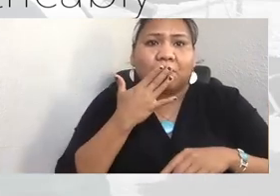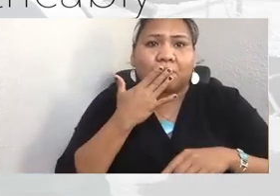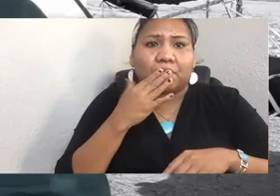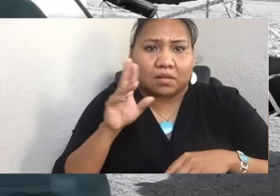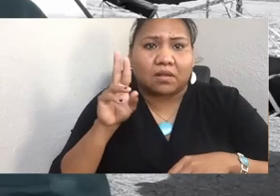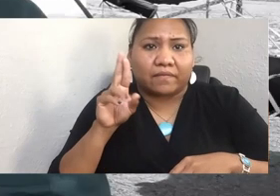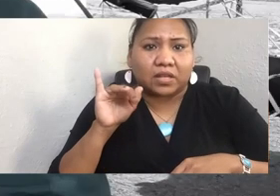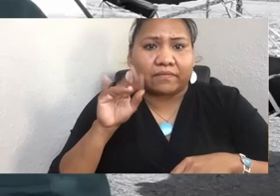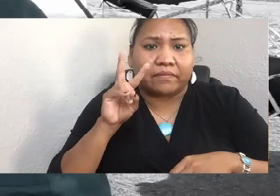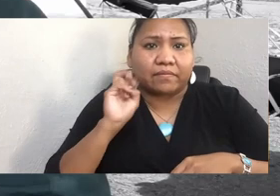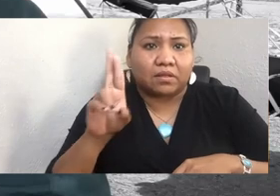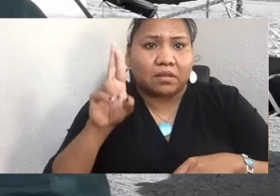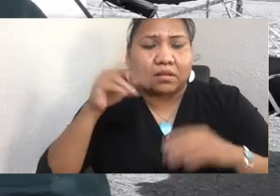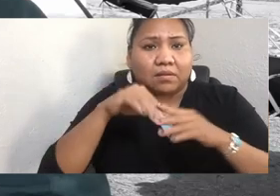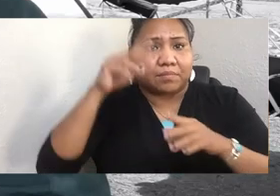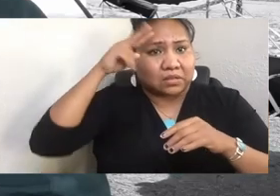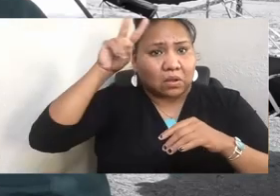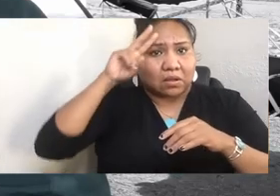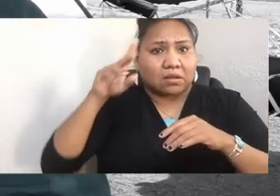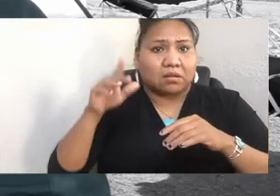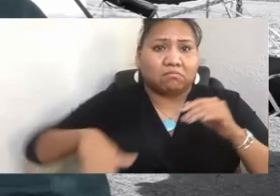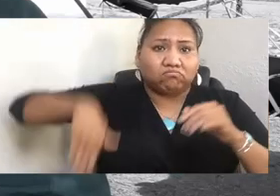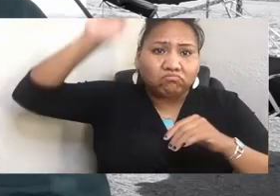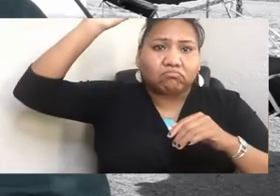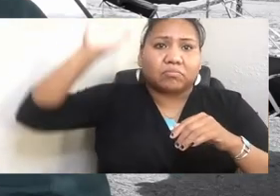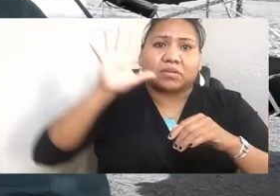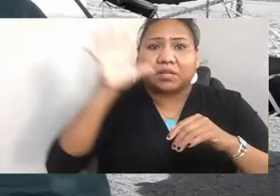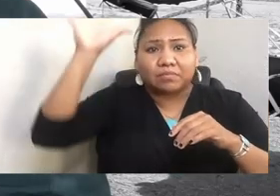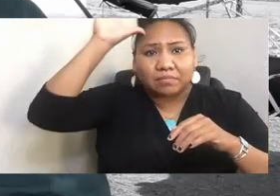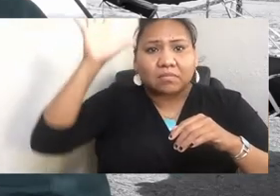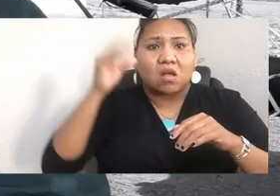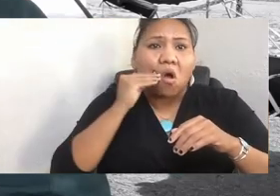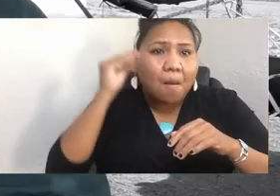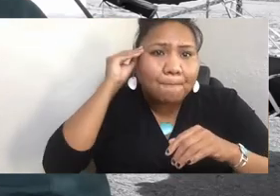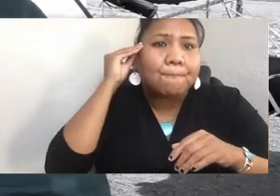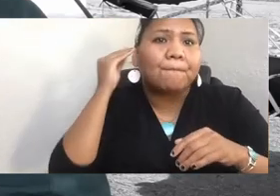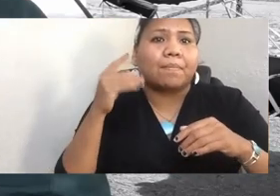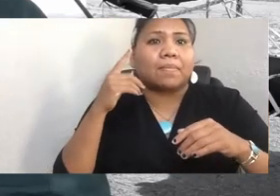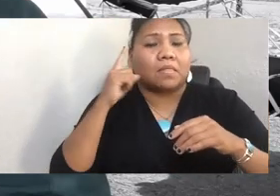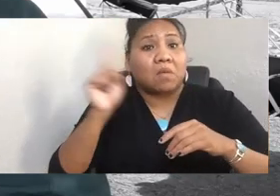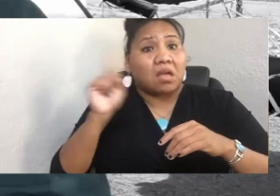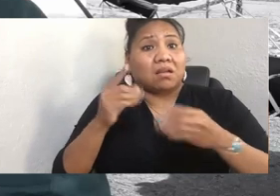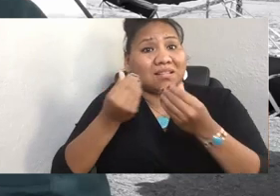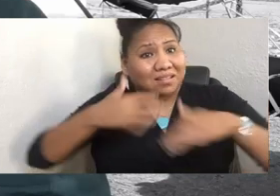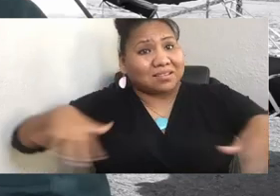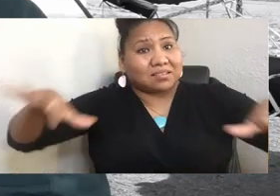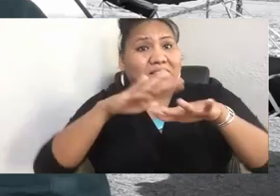His parents were fishermen and farmers. And every year, the Prescott Valley that he lived in would flood, naturally irrigating the soil